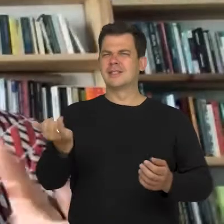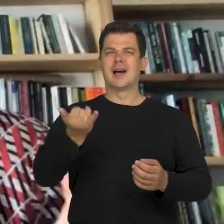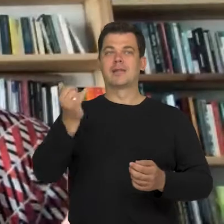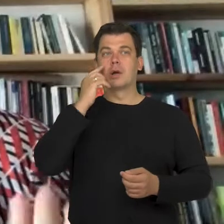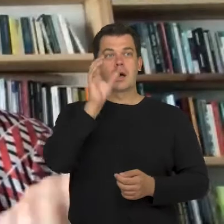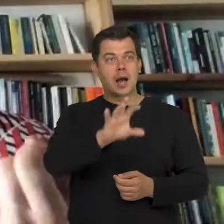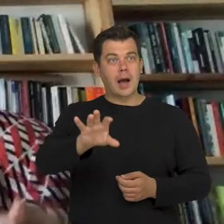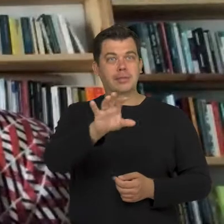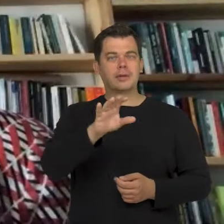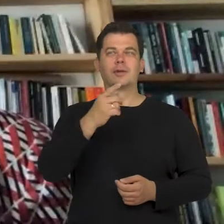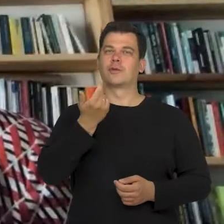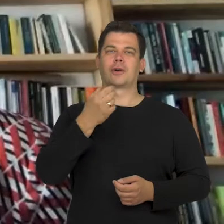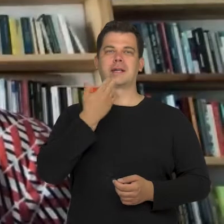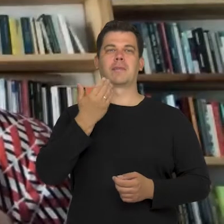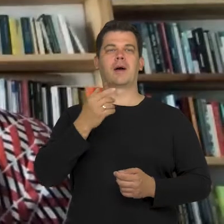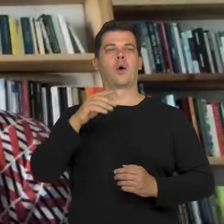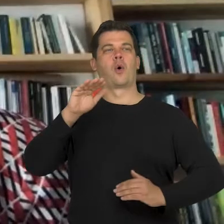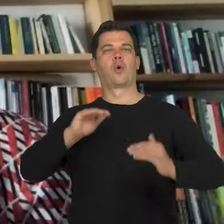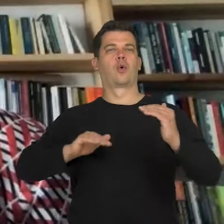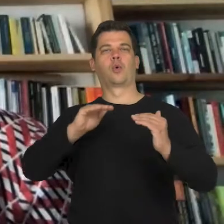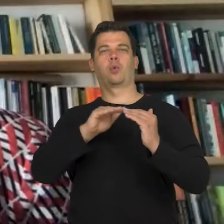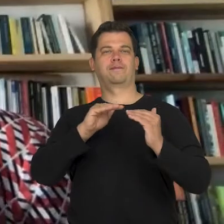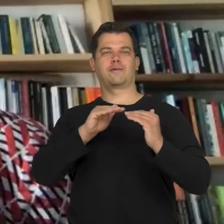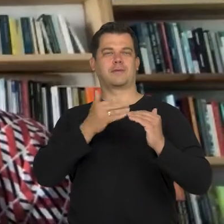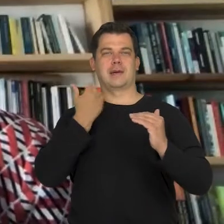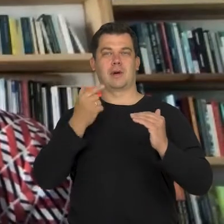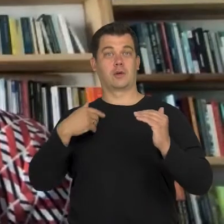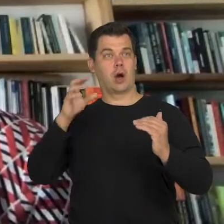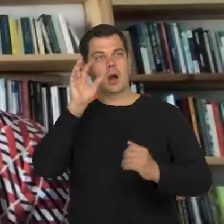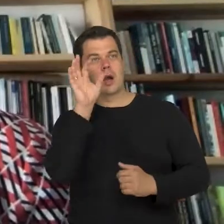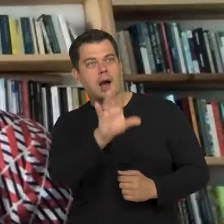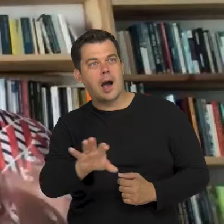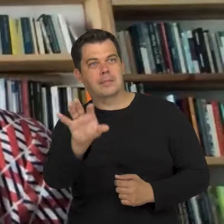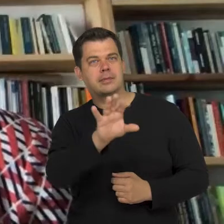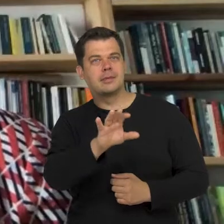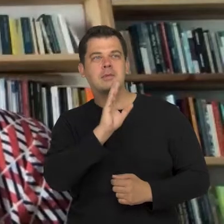imbalance of forces, meaning that the one who stares is the one who exercises violence.